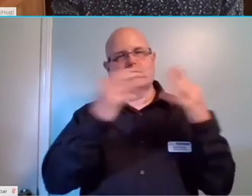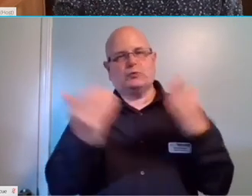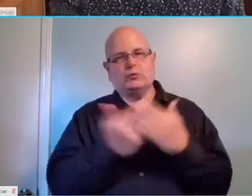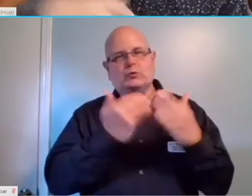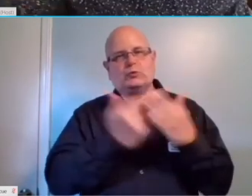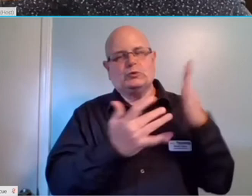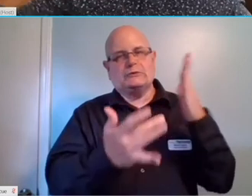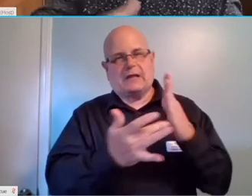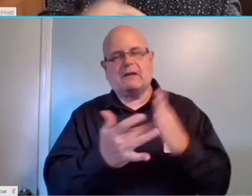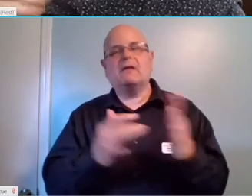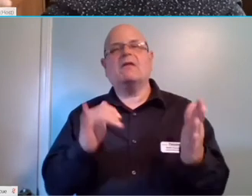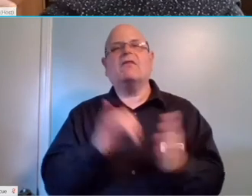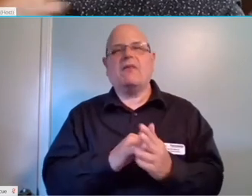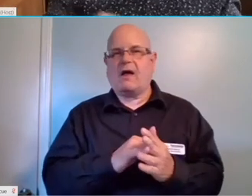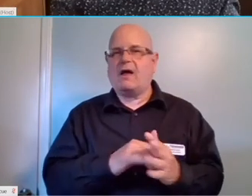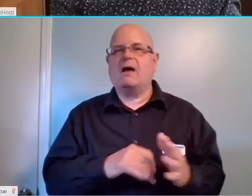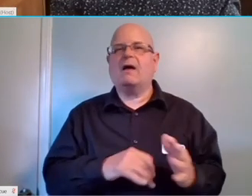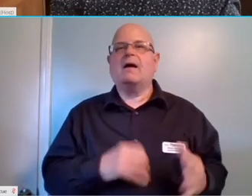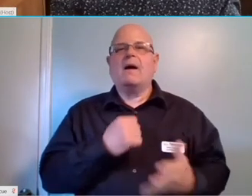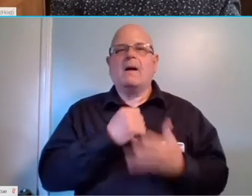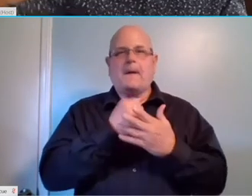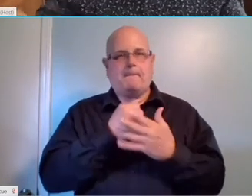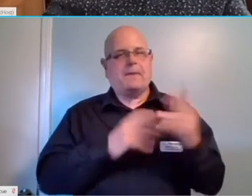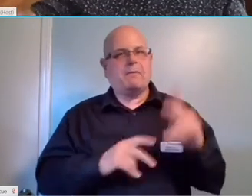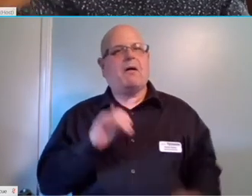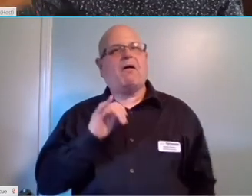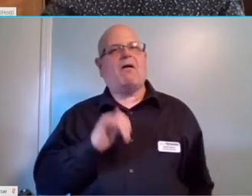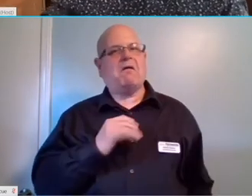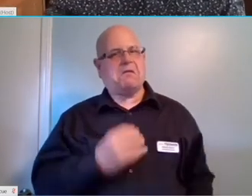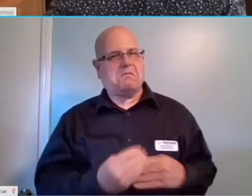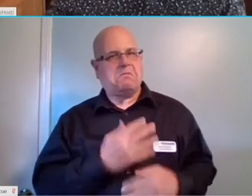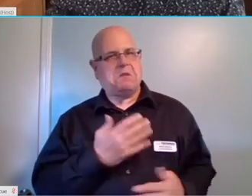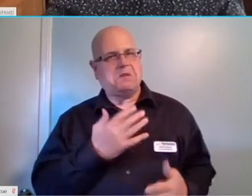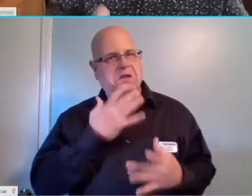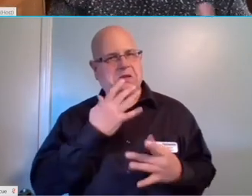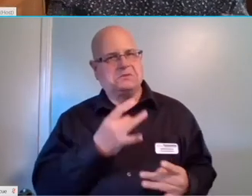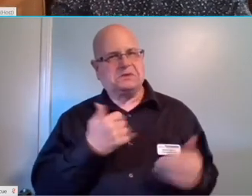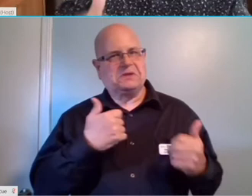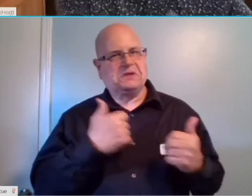maybe transcend that industry and be able to influence people that may not be into gaming. You can answer both.